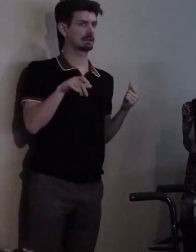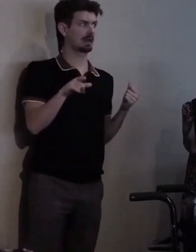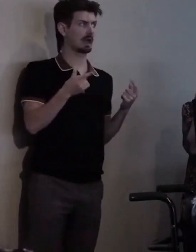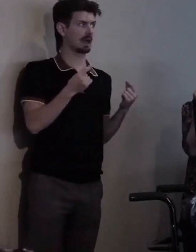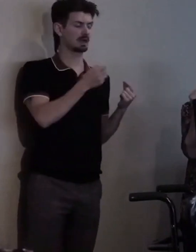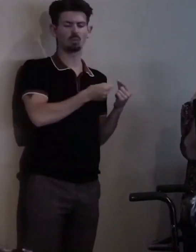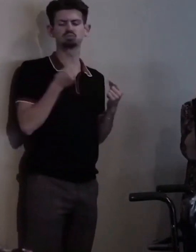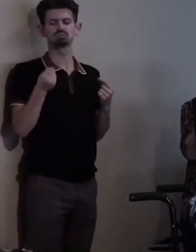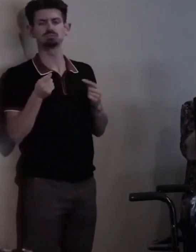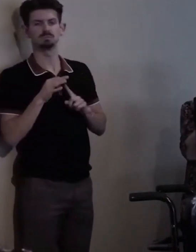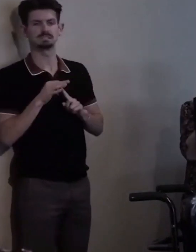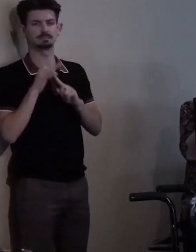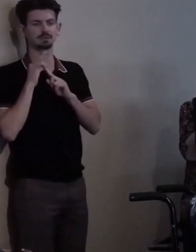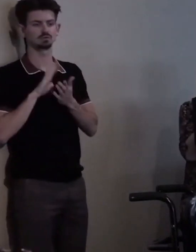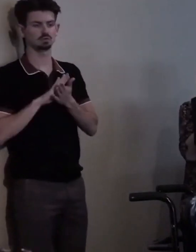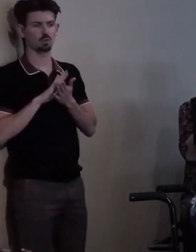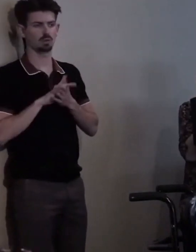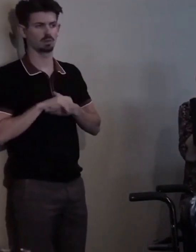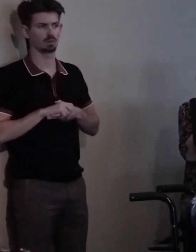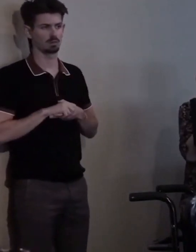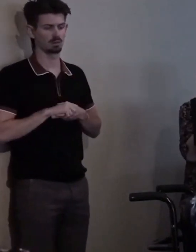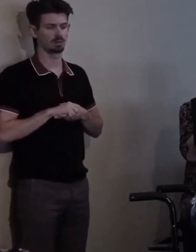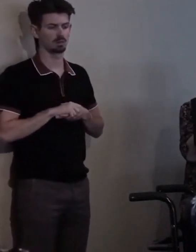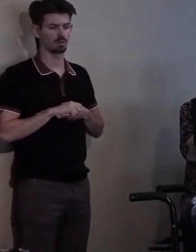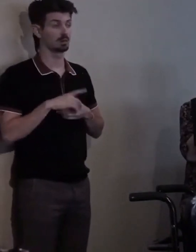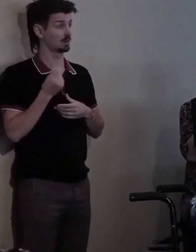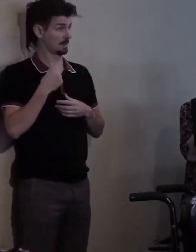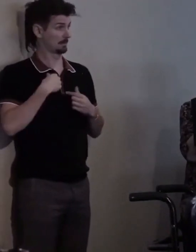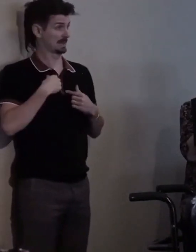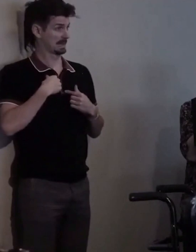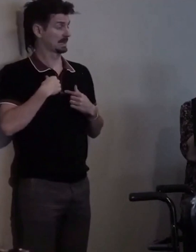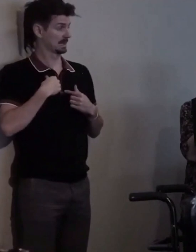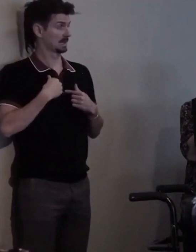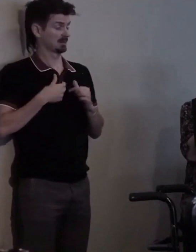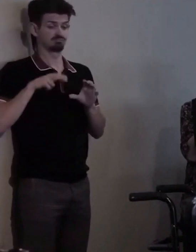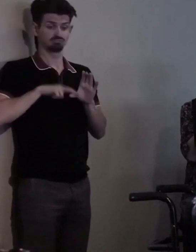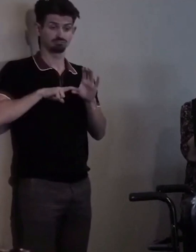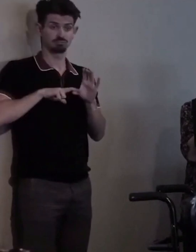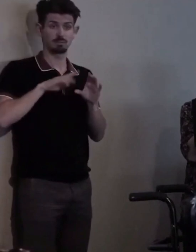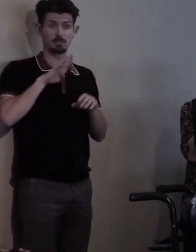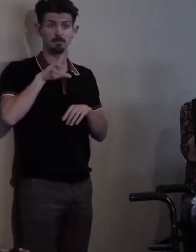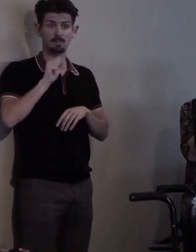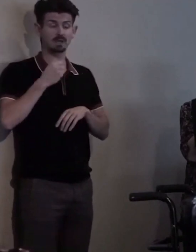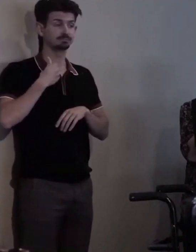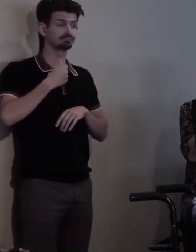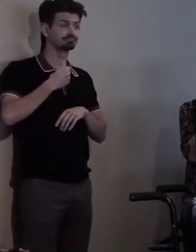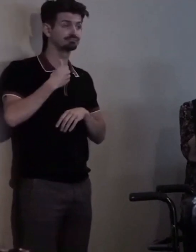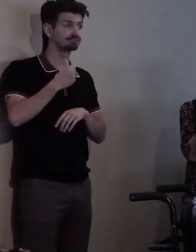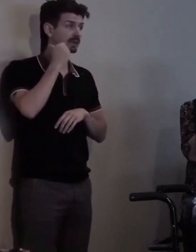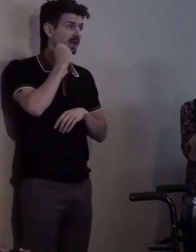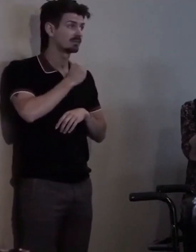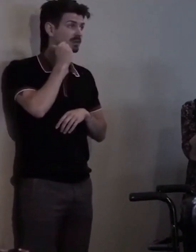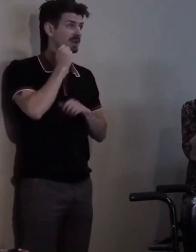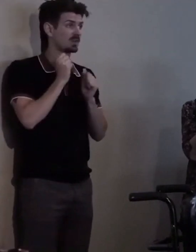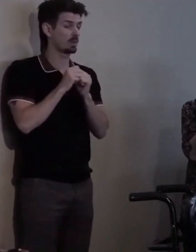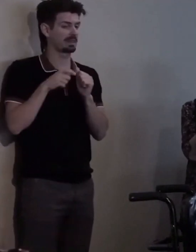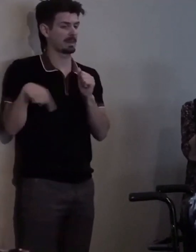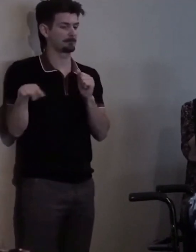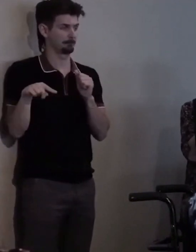and I rode a bus to school every day with those kids.